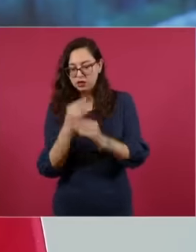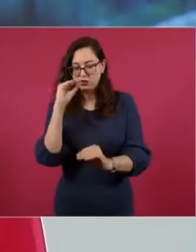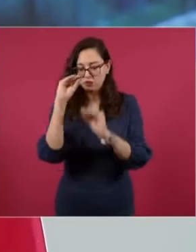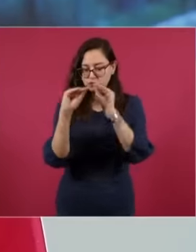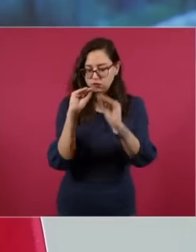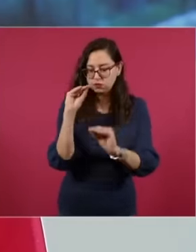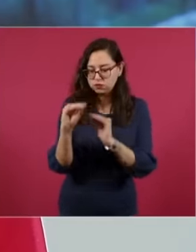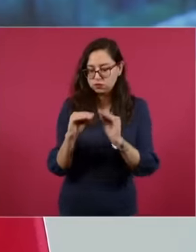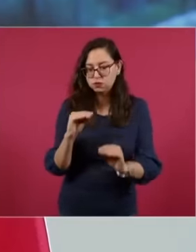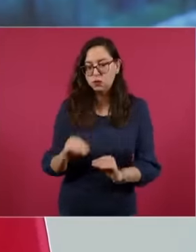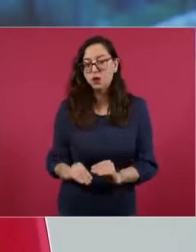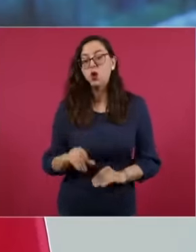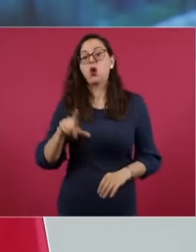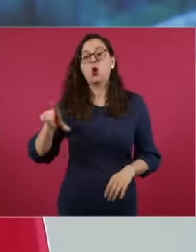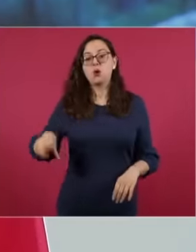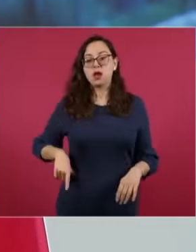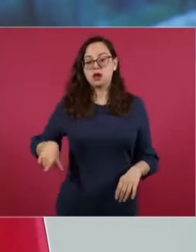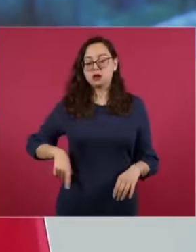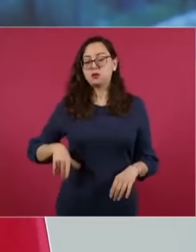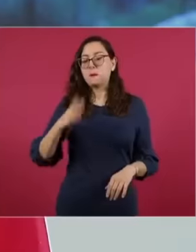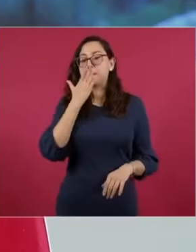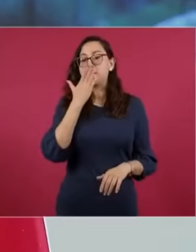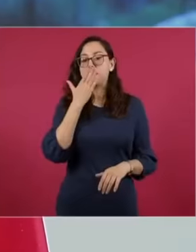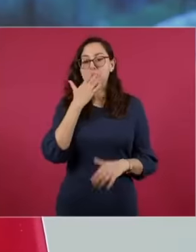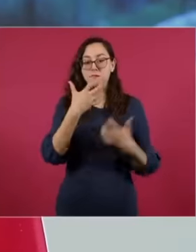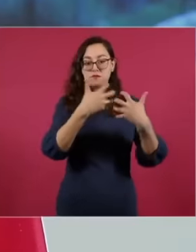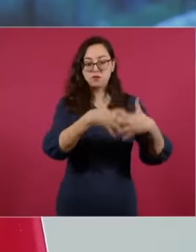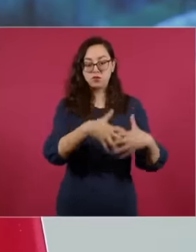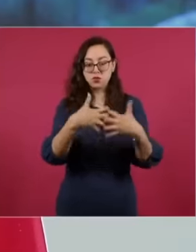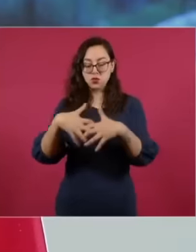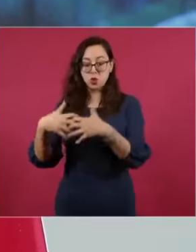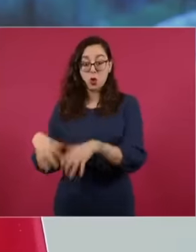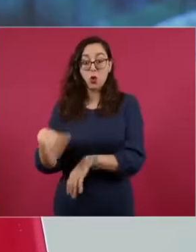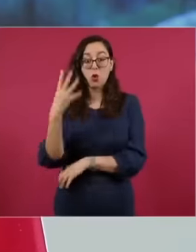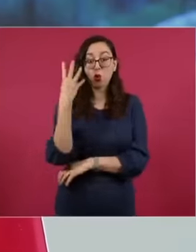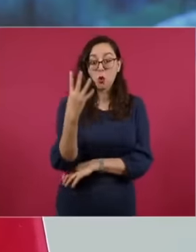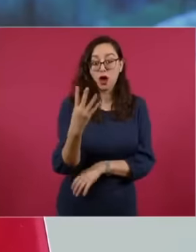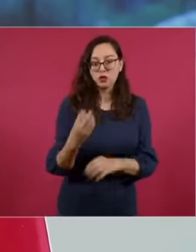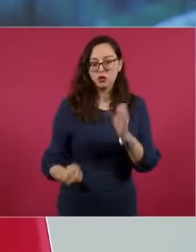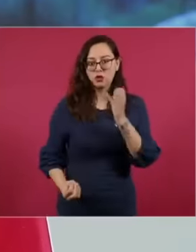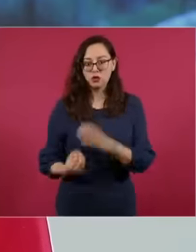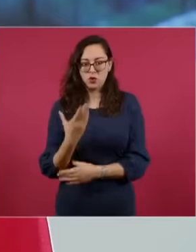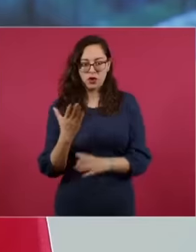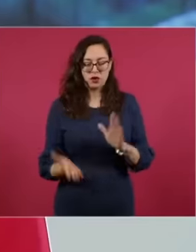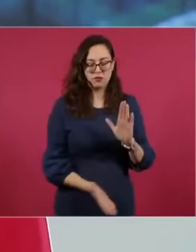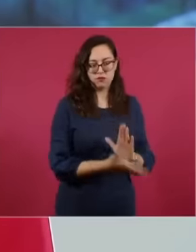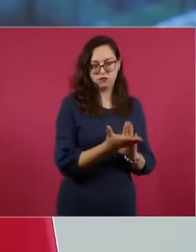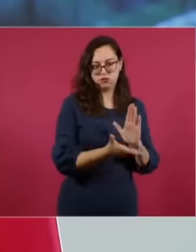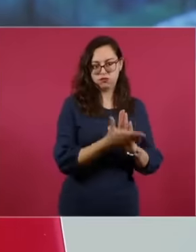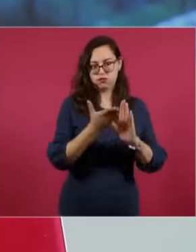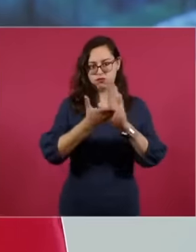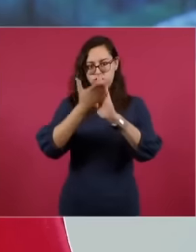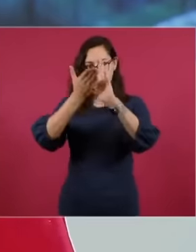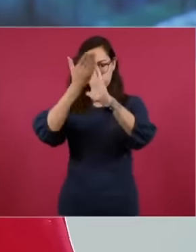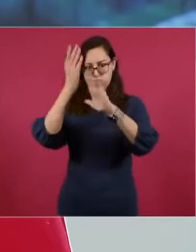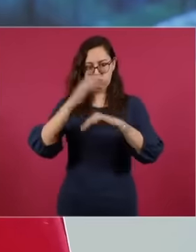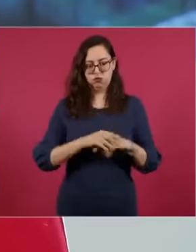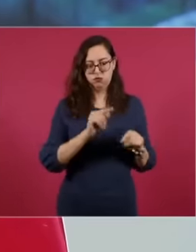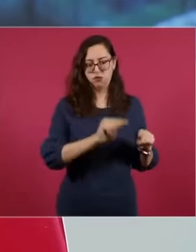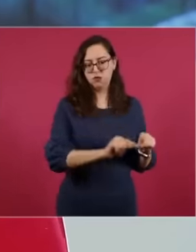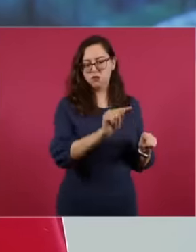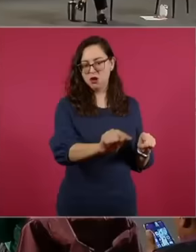state of Sonora of four new plants in Huepac Aconchi Bavara and Arispe the following